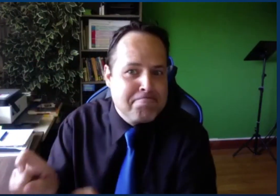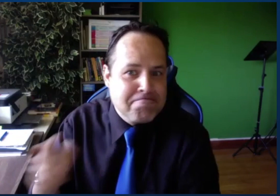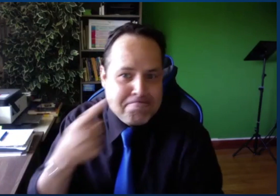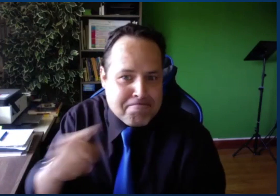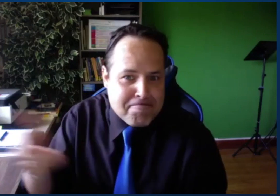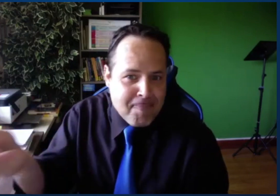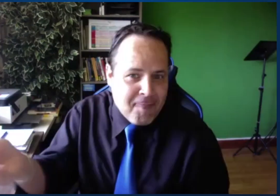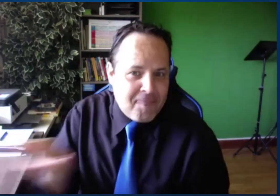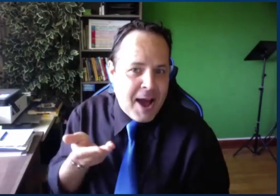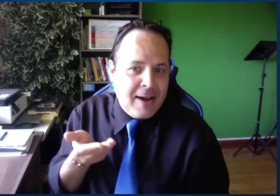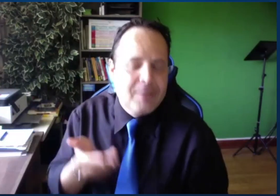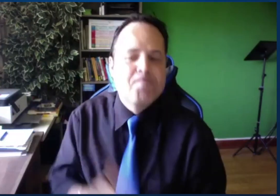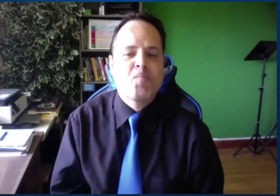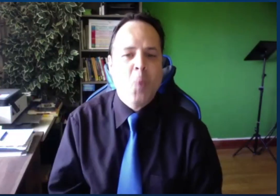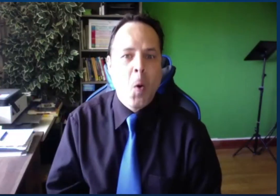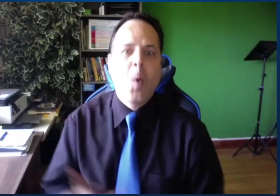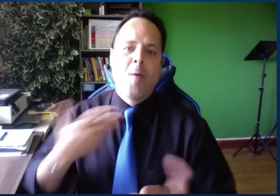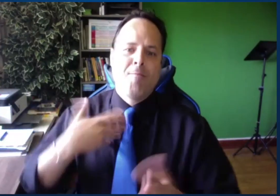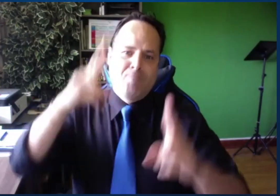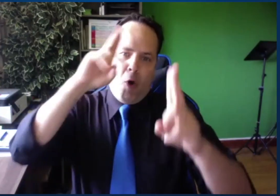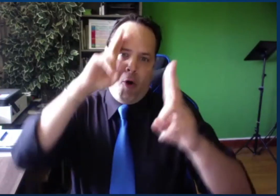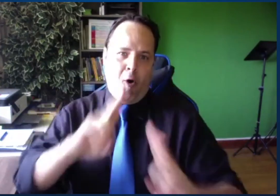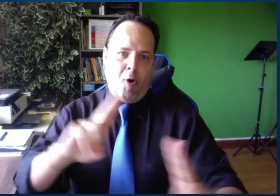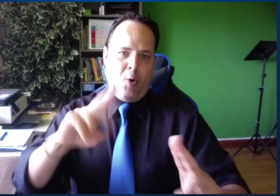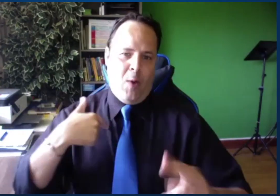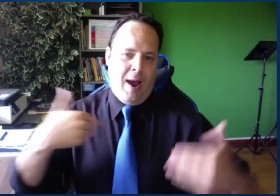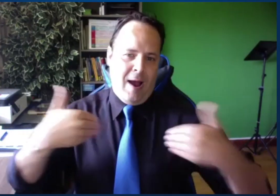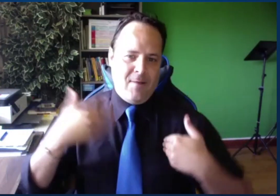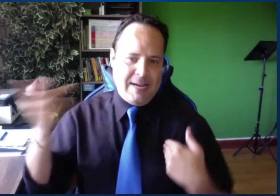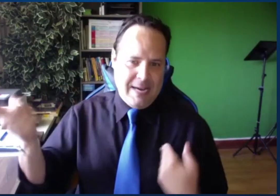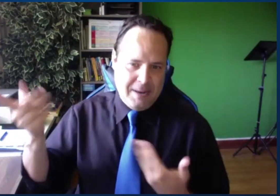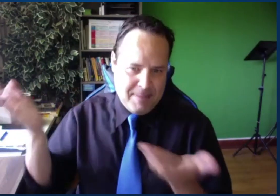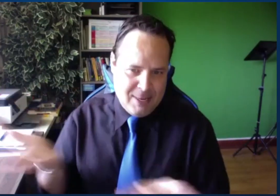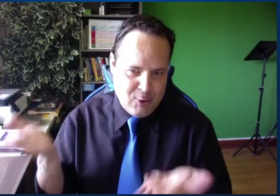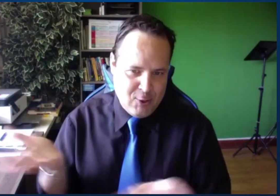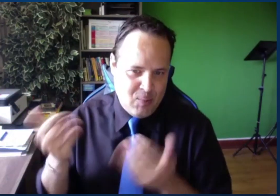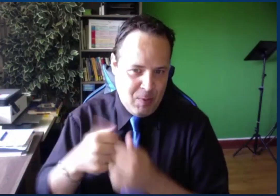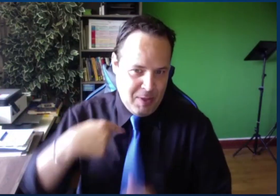I was immediately in touch with him and invited him to be a speaker for us.